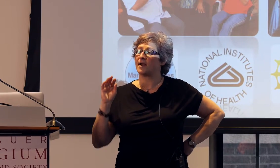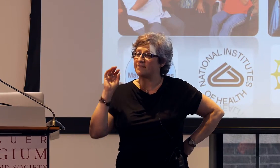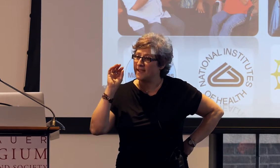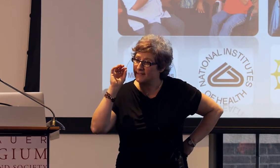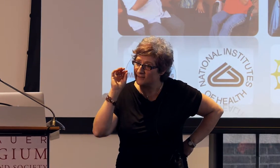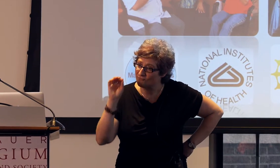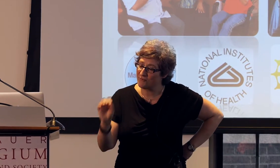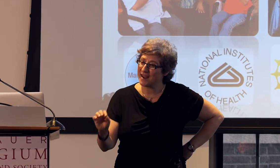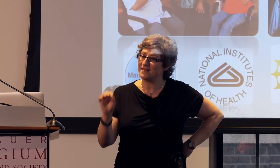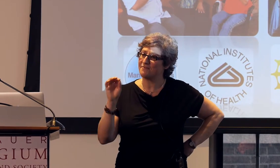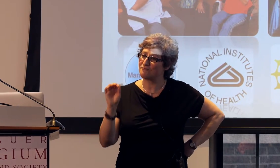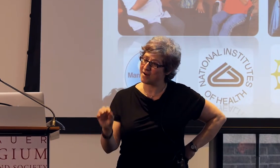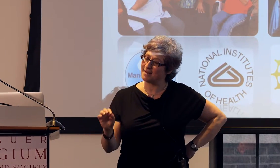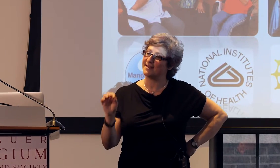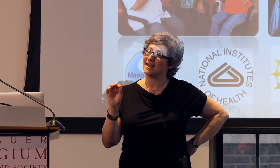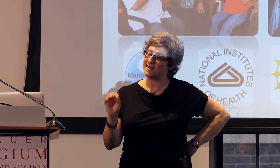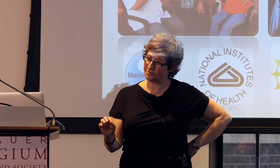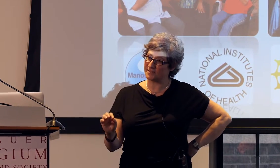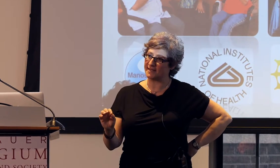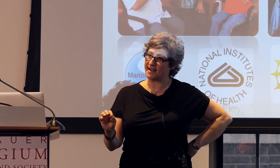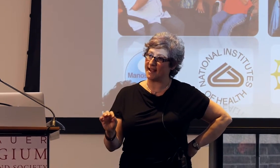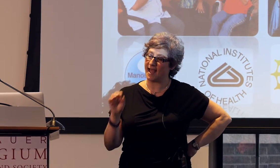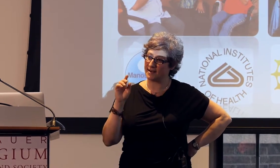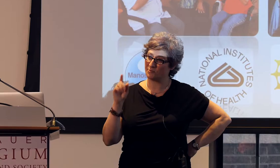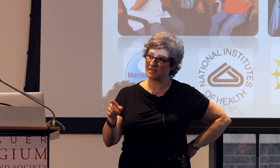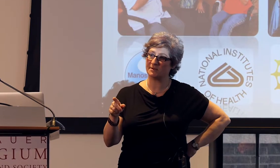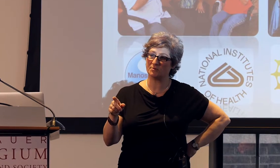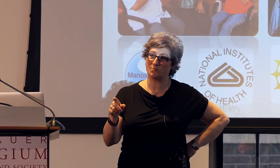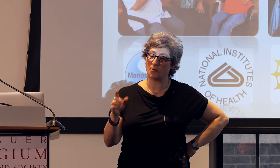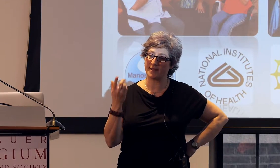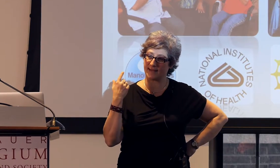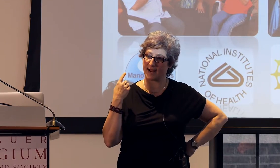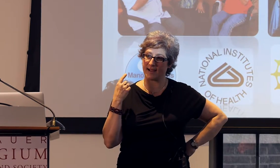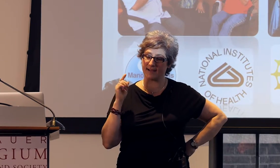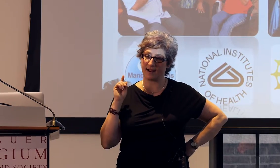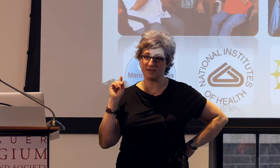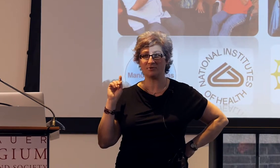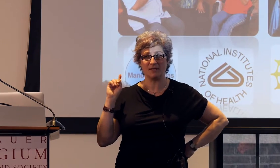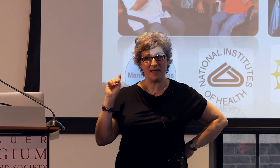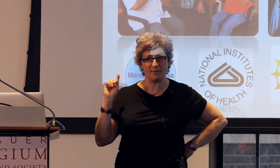but I think it's a really, really interesting and it brings me to a point that I usually make